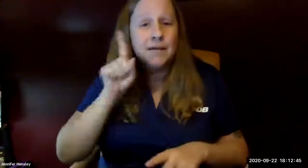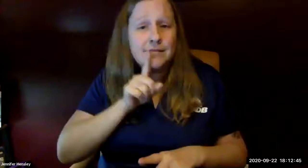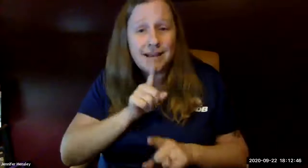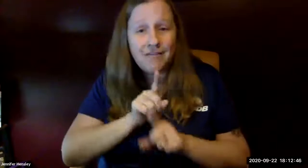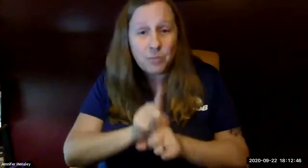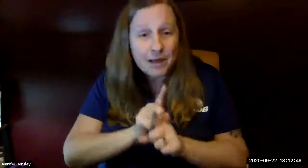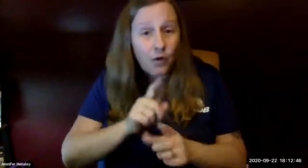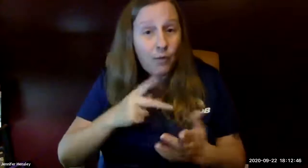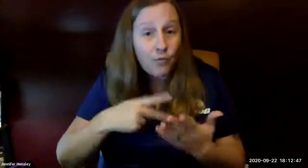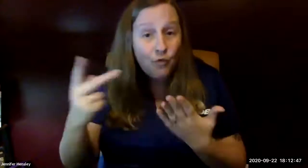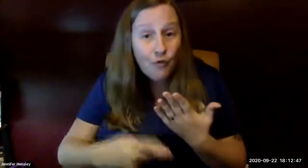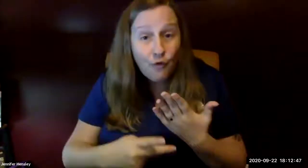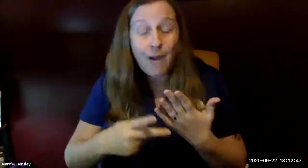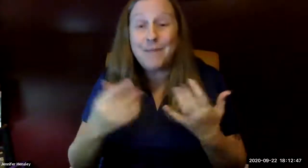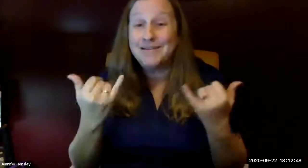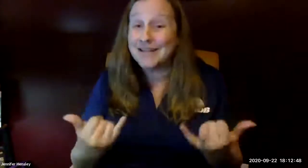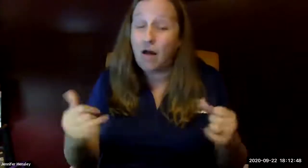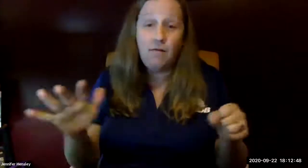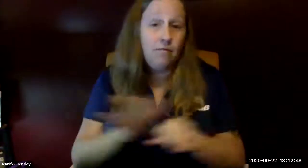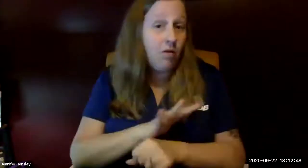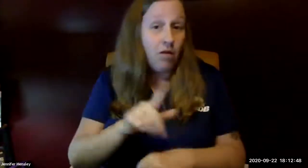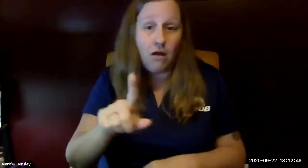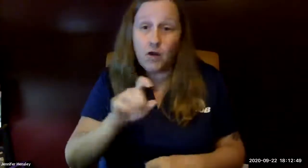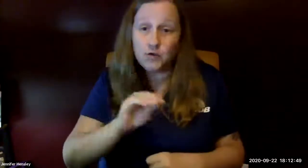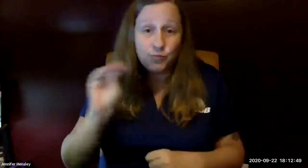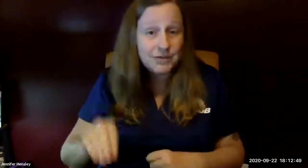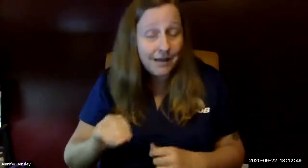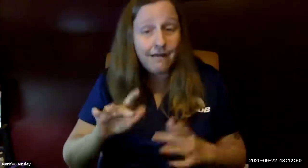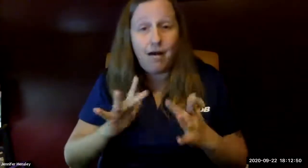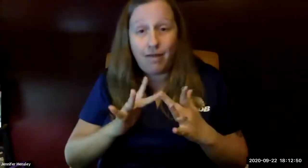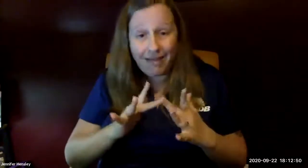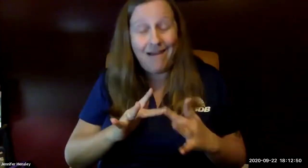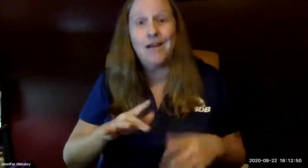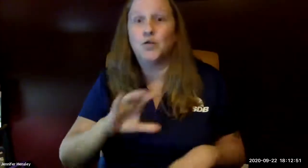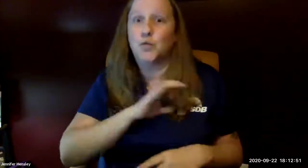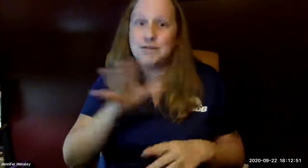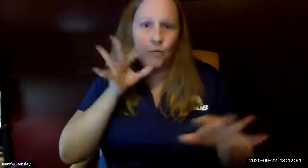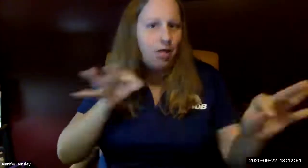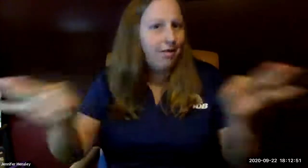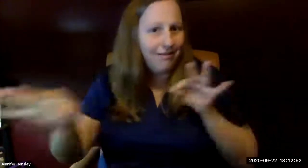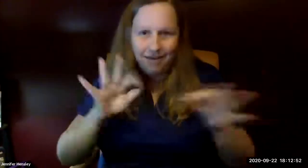so that's one example